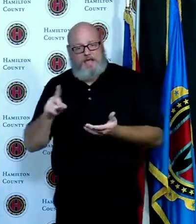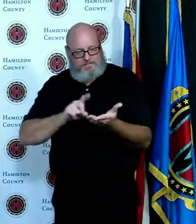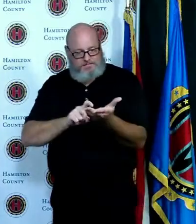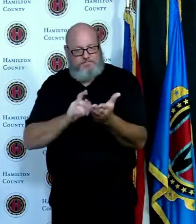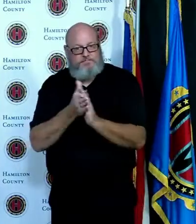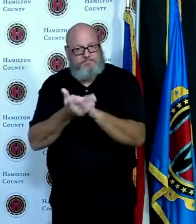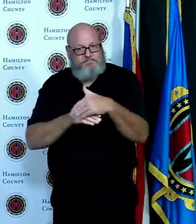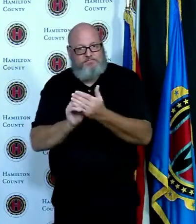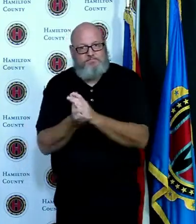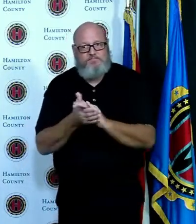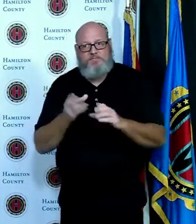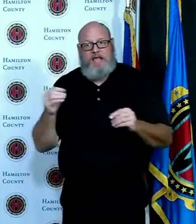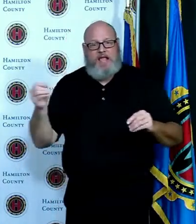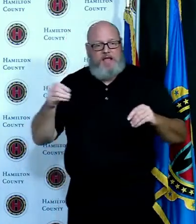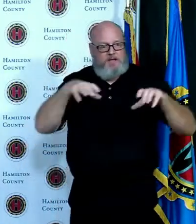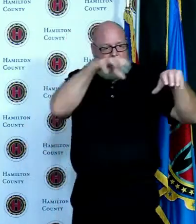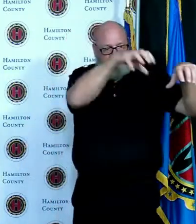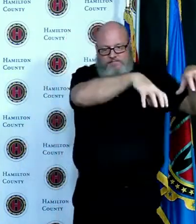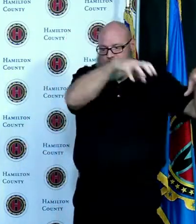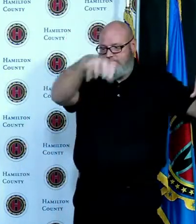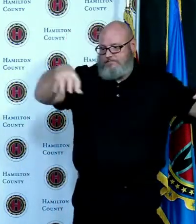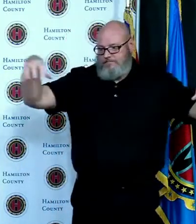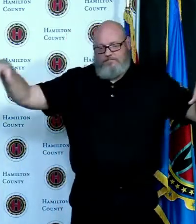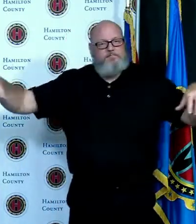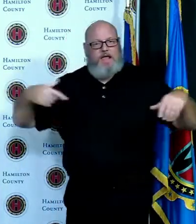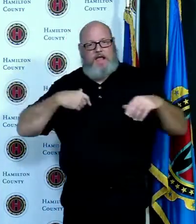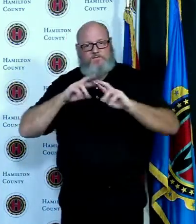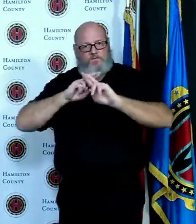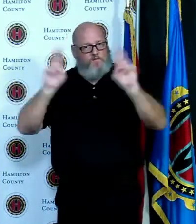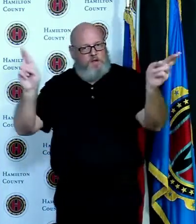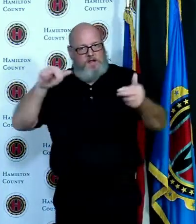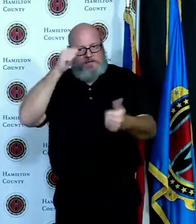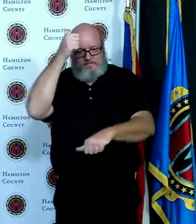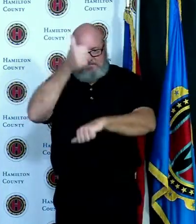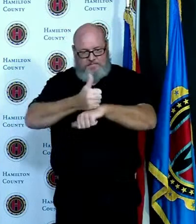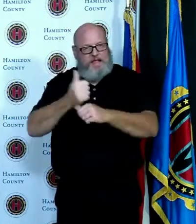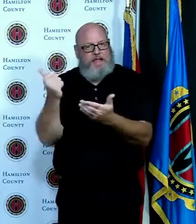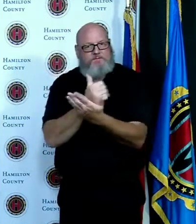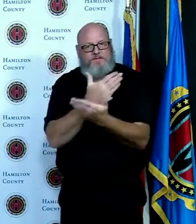throughout the polling places we also are designating some of our poll workers the